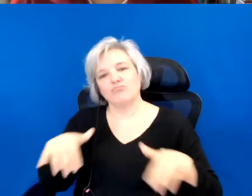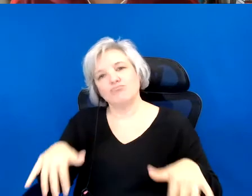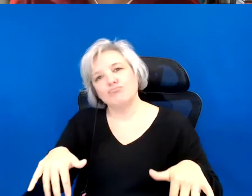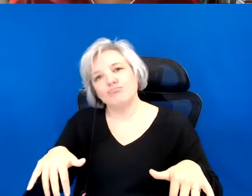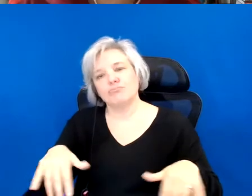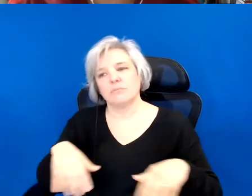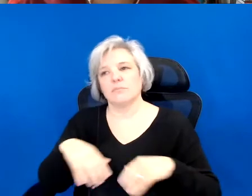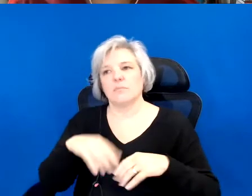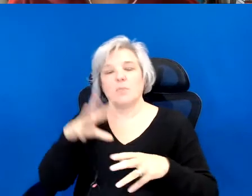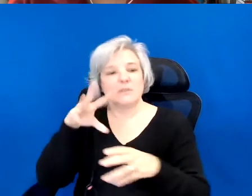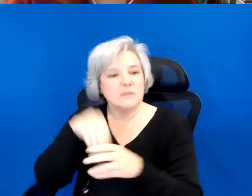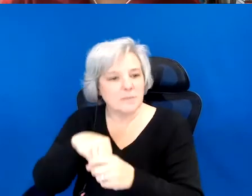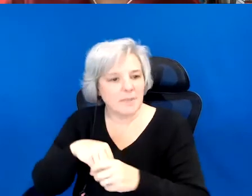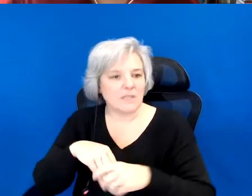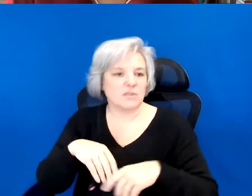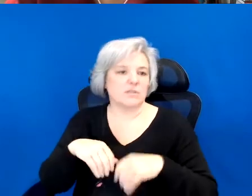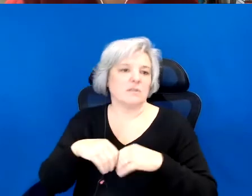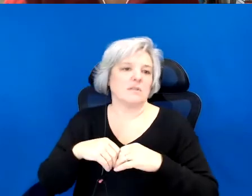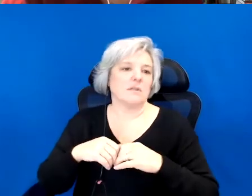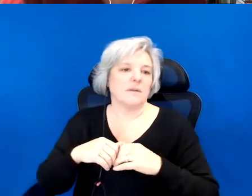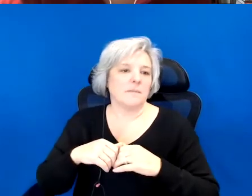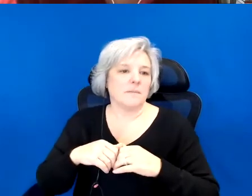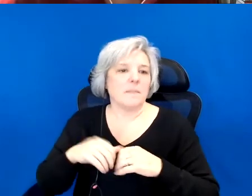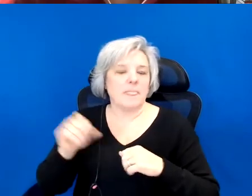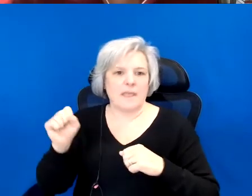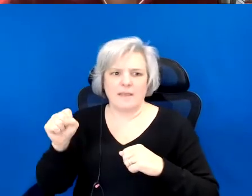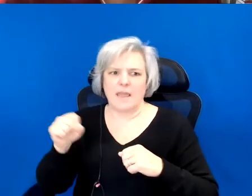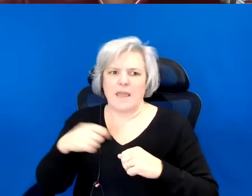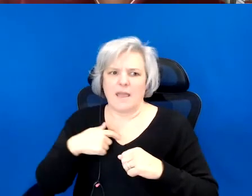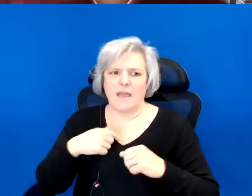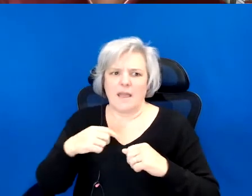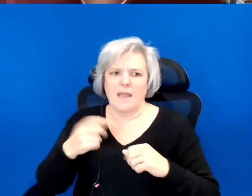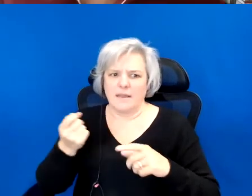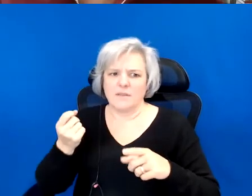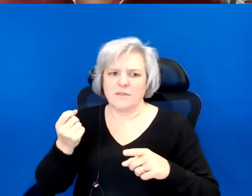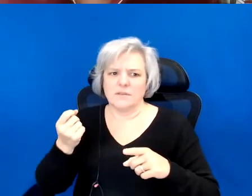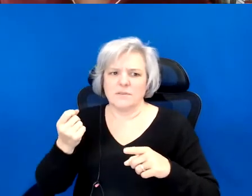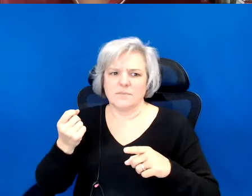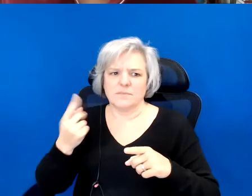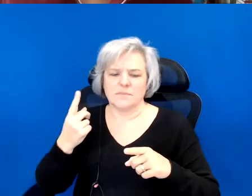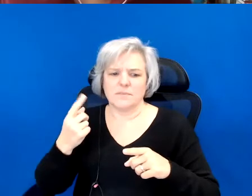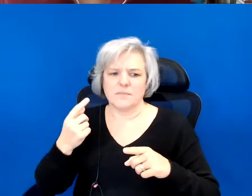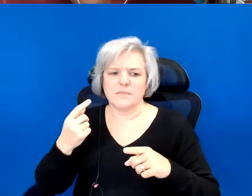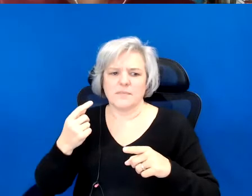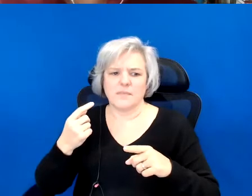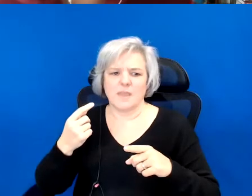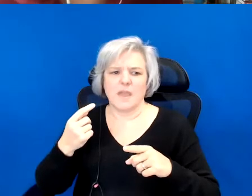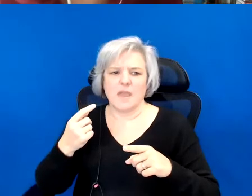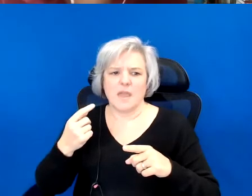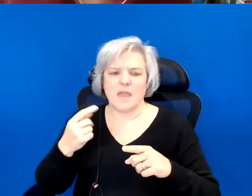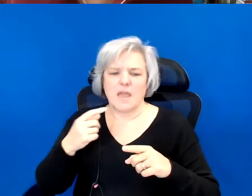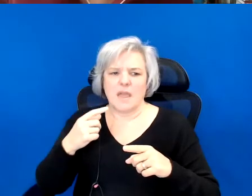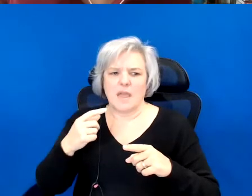No, I am so interested in, I understand. I guess I understand the critique of complicity